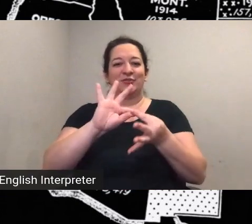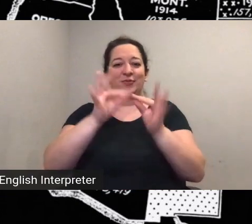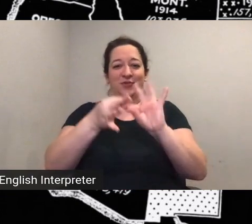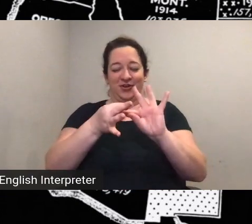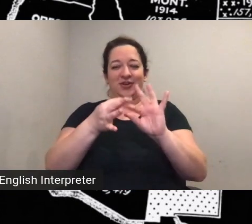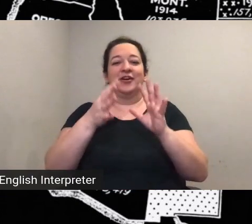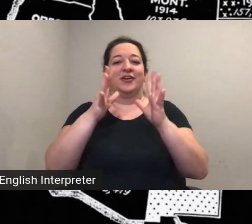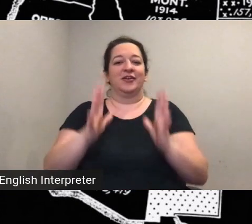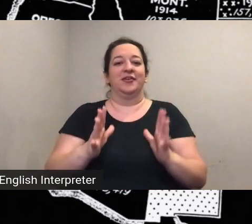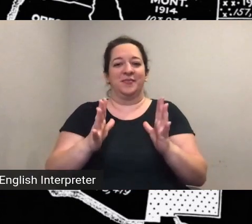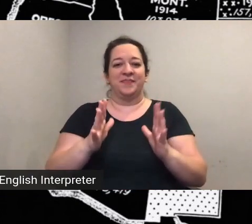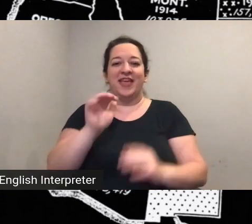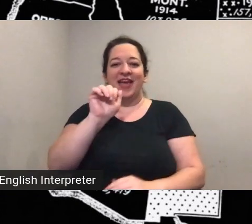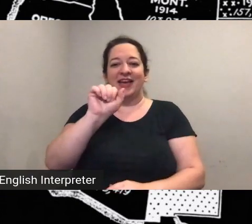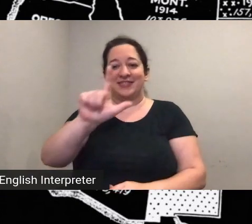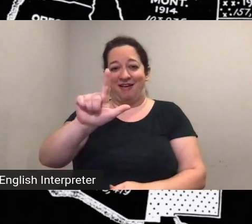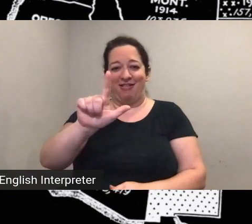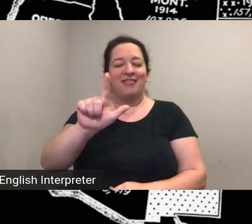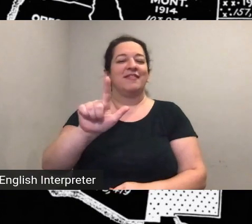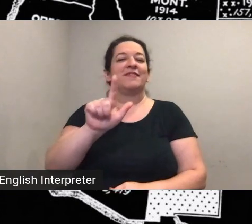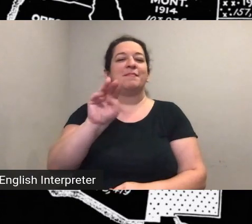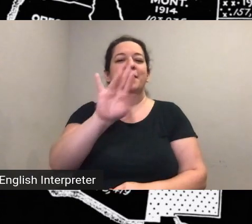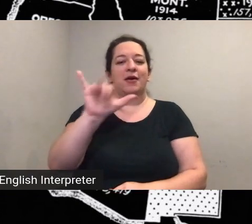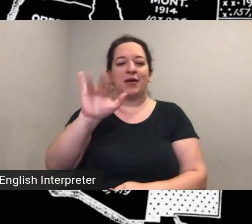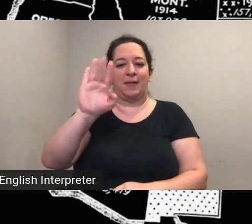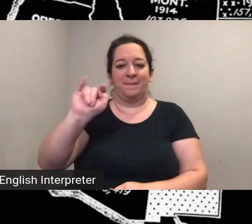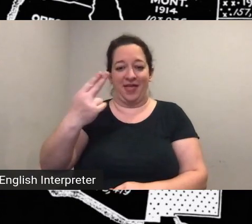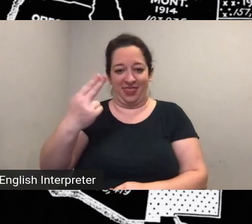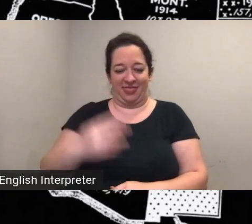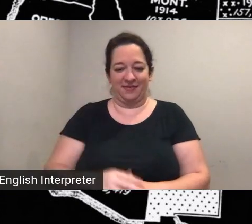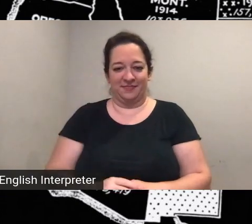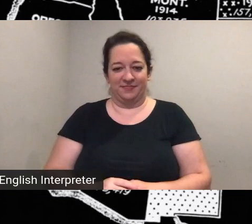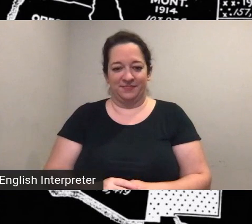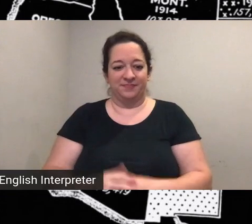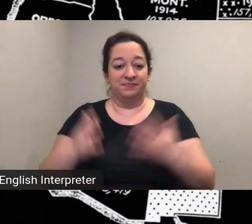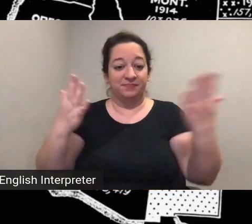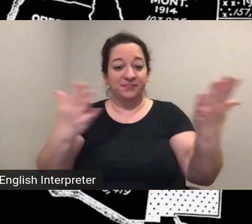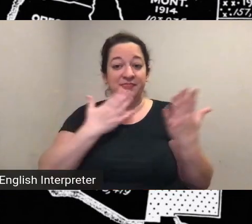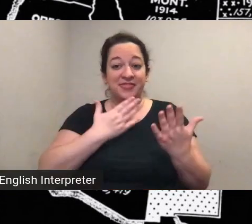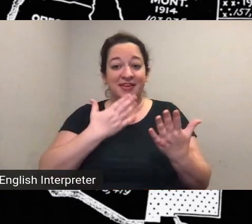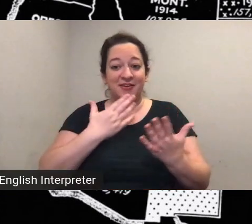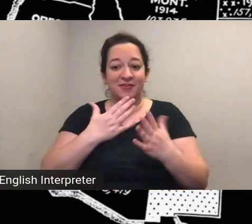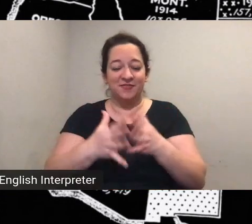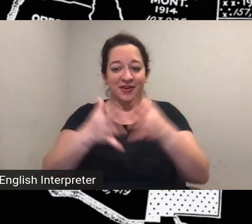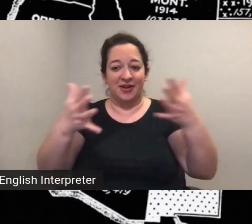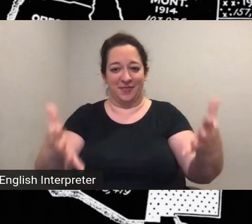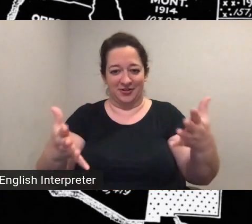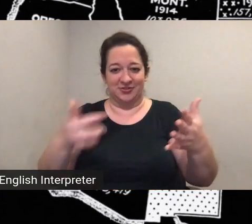for joining us thank you very much gabby i'd also like